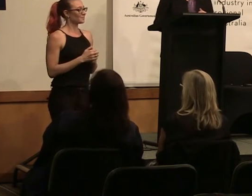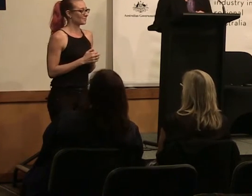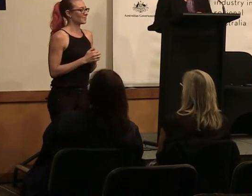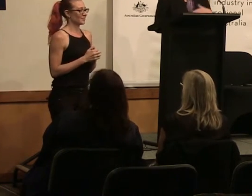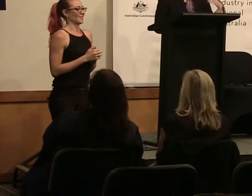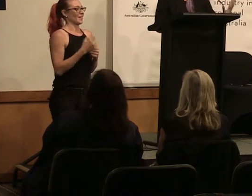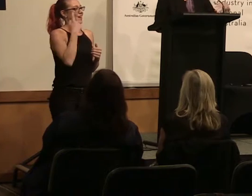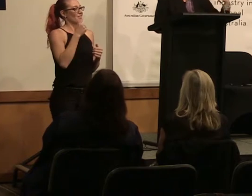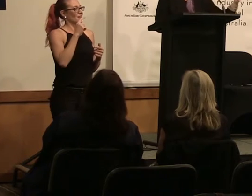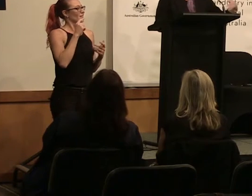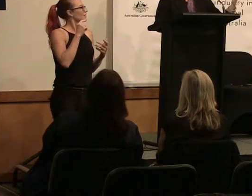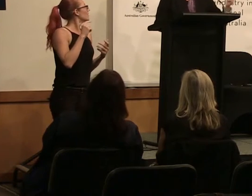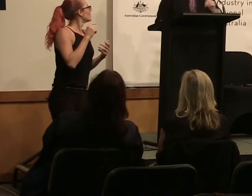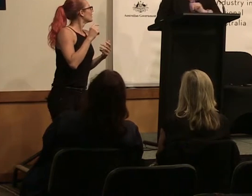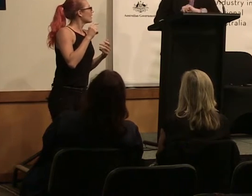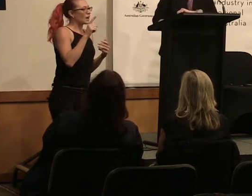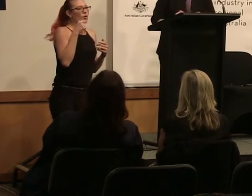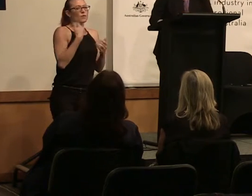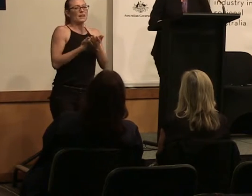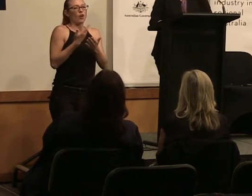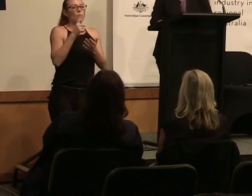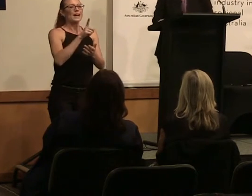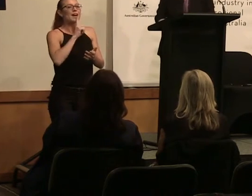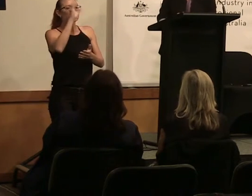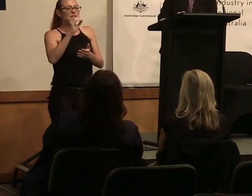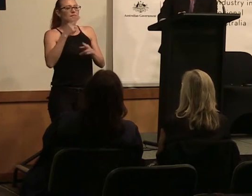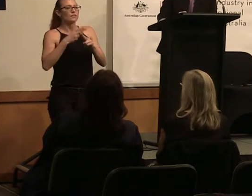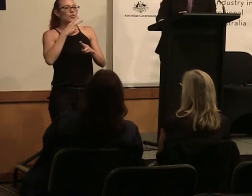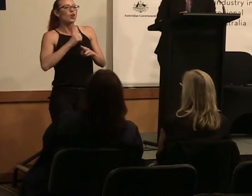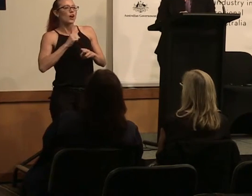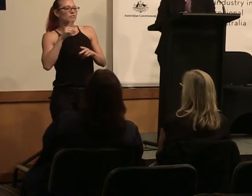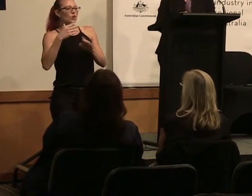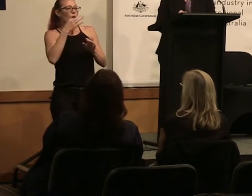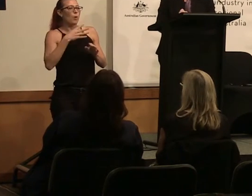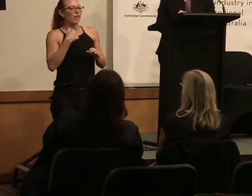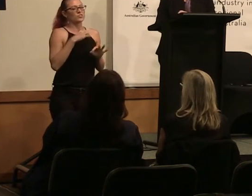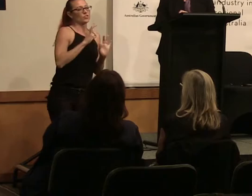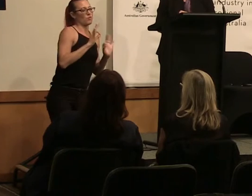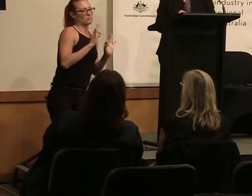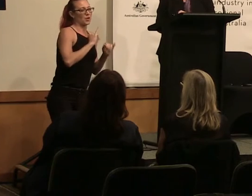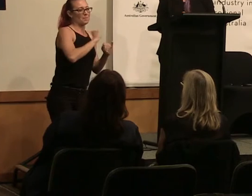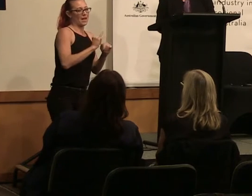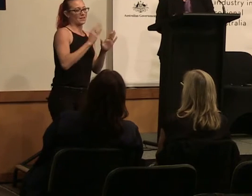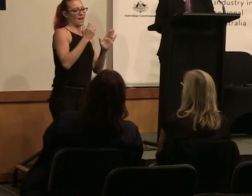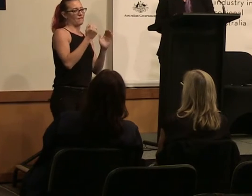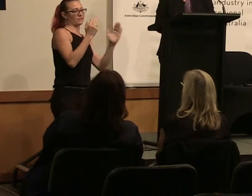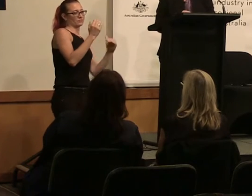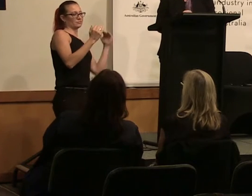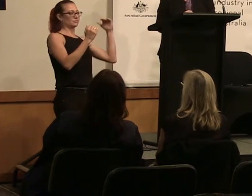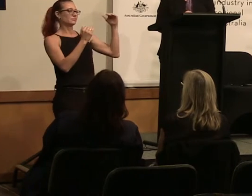I think we've been on the 100% for the blokes for a while so it's not such a bad thing to have some really strong representation of women.